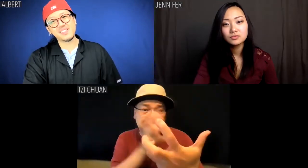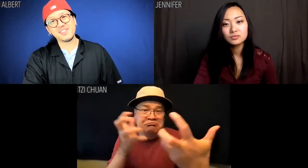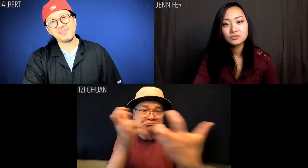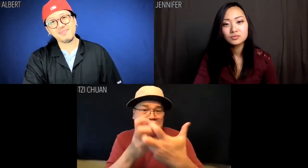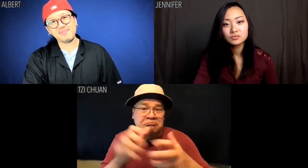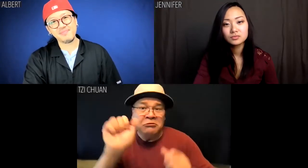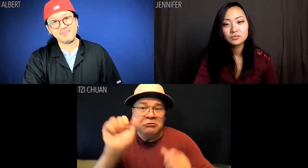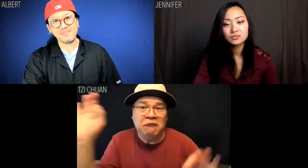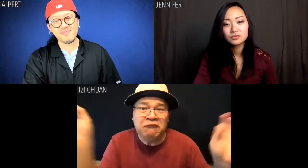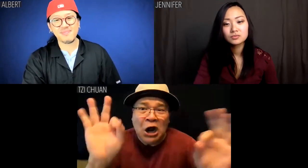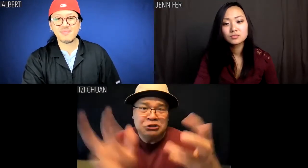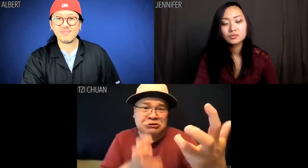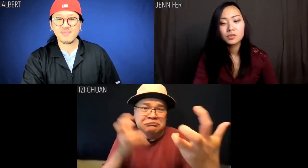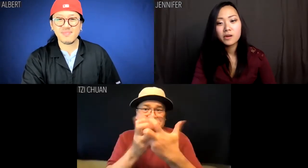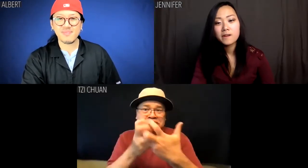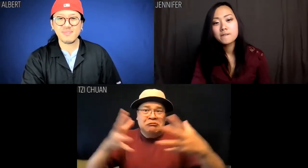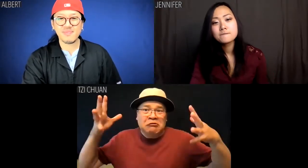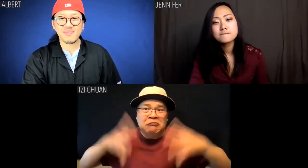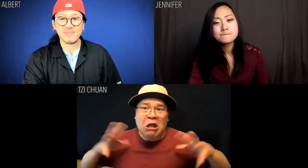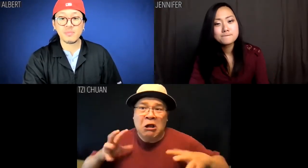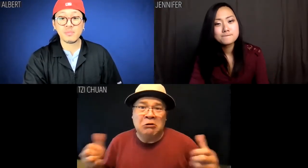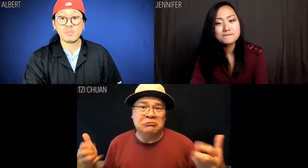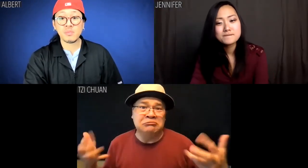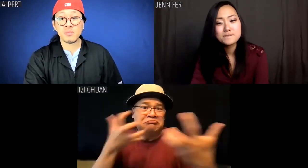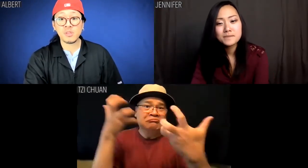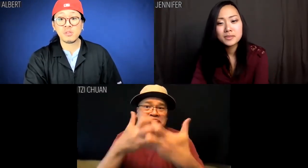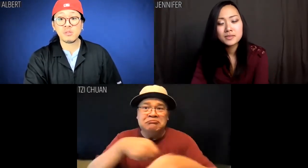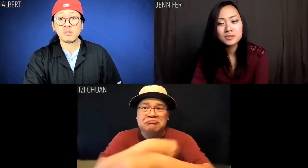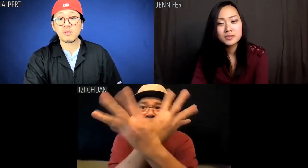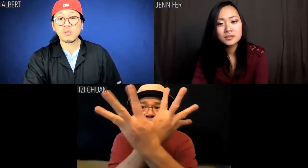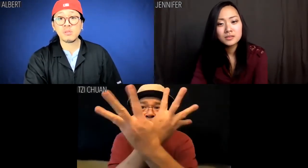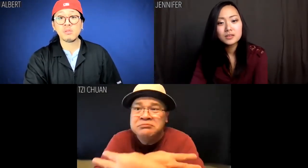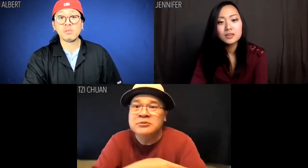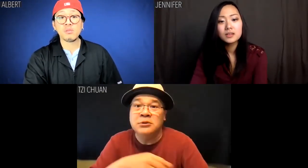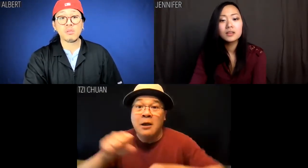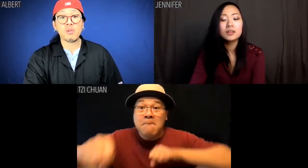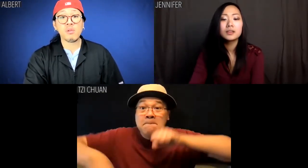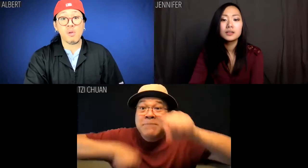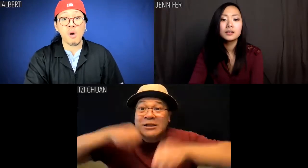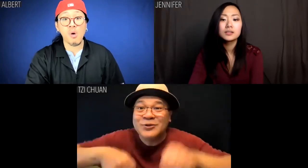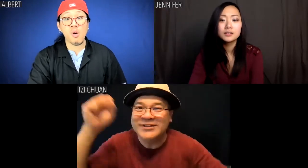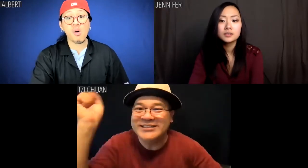bespoke furniture, bespoke fashion, bespoke spokes. For your bicycle.